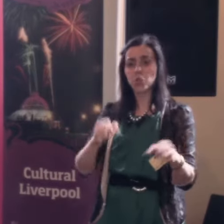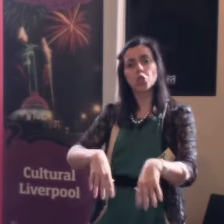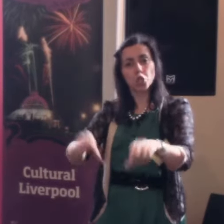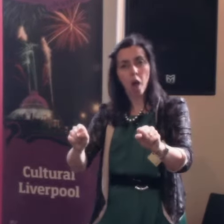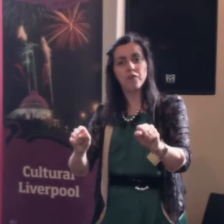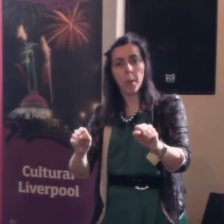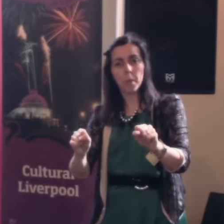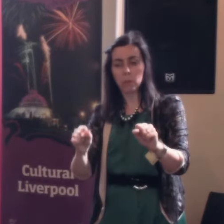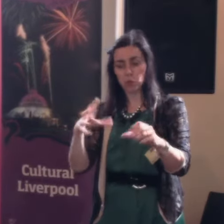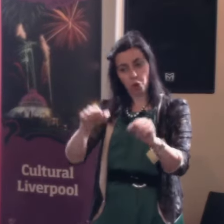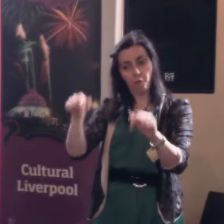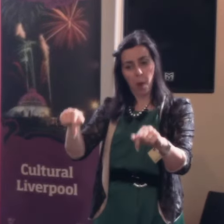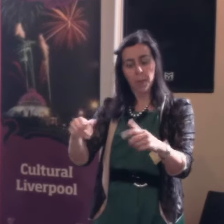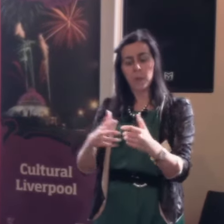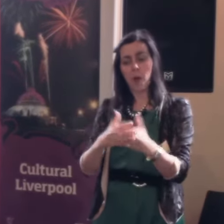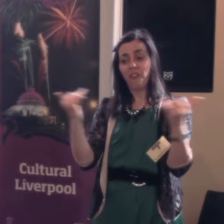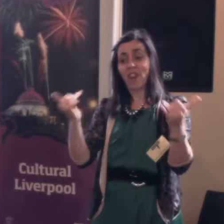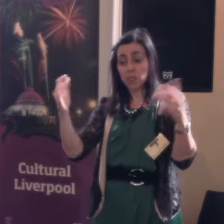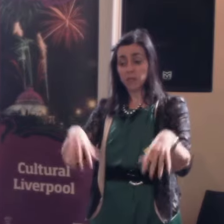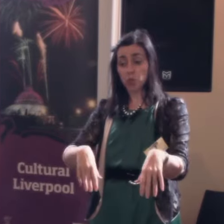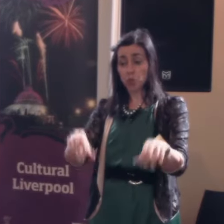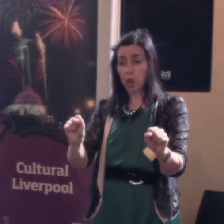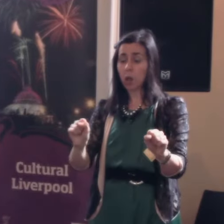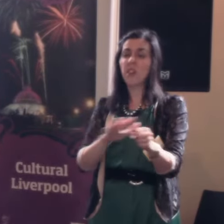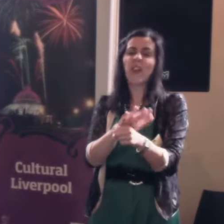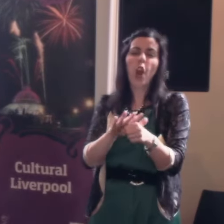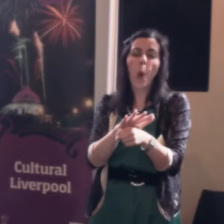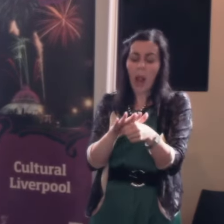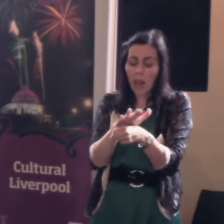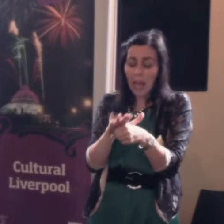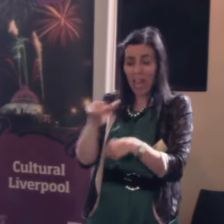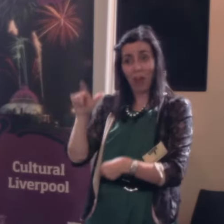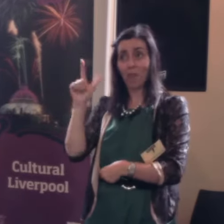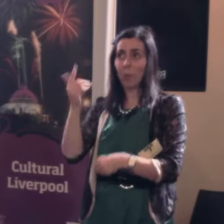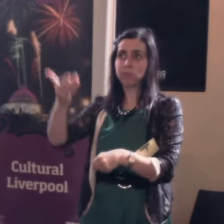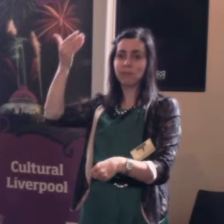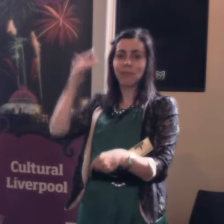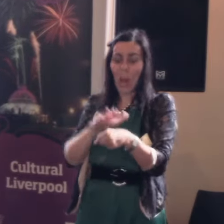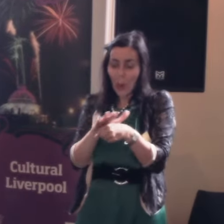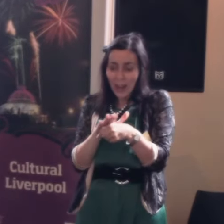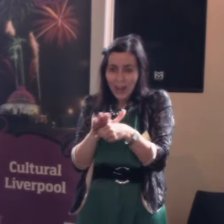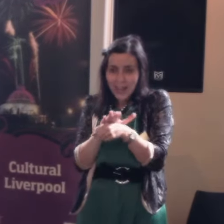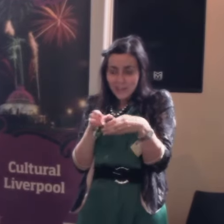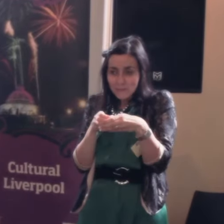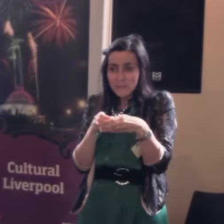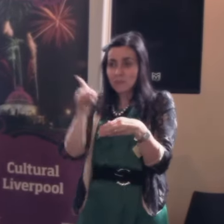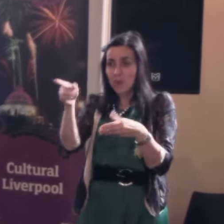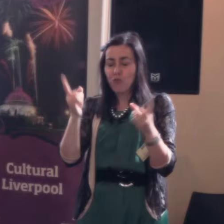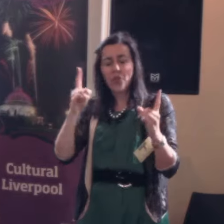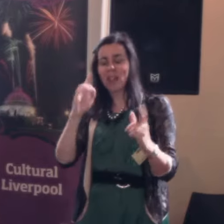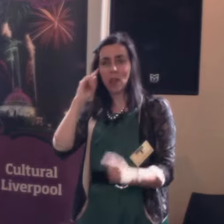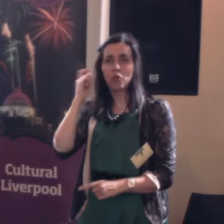And when the festival started it was a very local thing here in Liverpool, then Ruth had this mad idea she'd go national